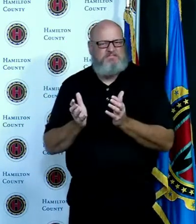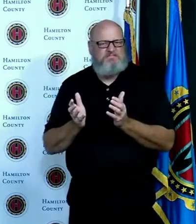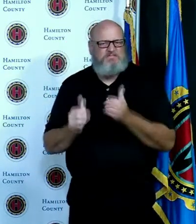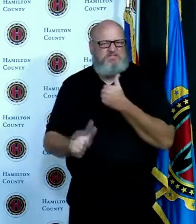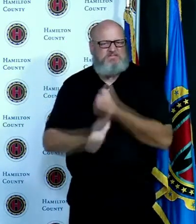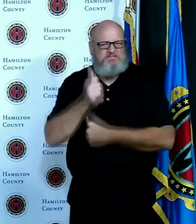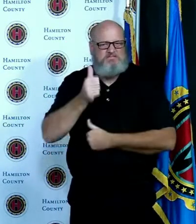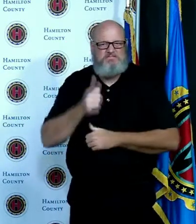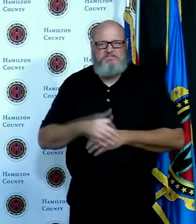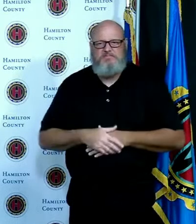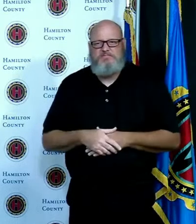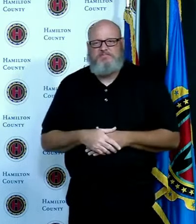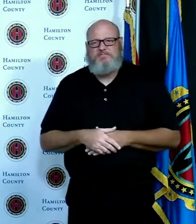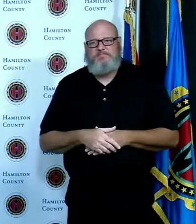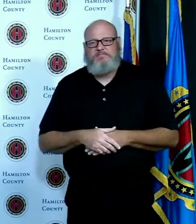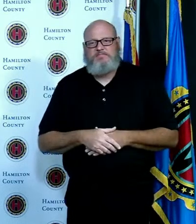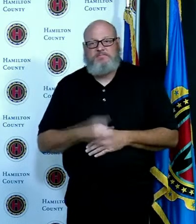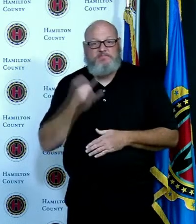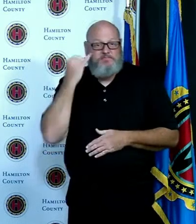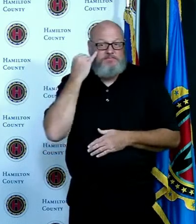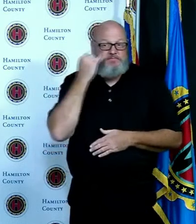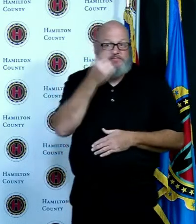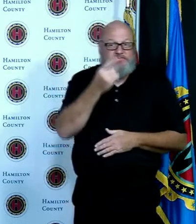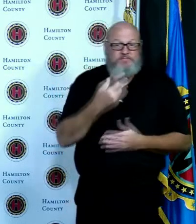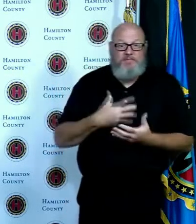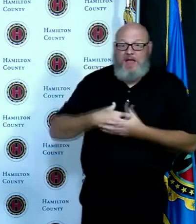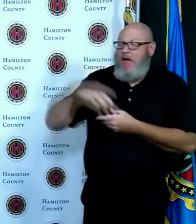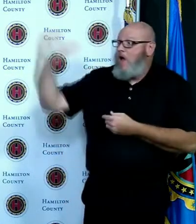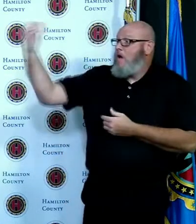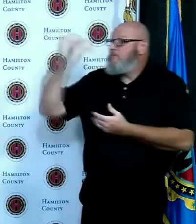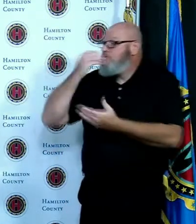community frankly thinks is happening here and Greg has been talking about this for a couple of